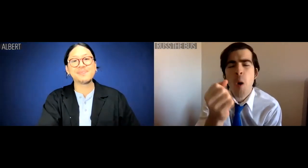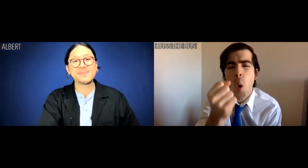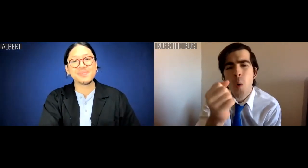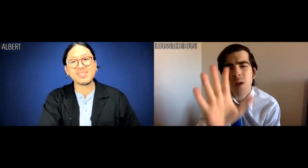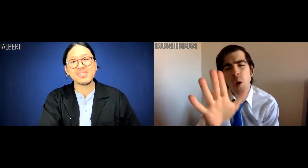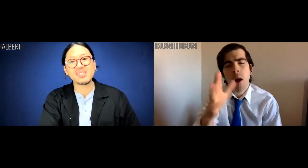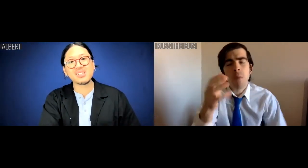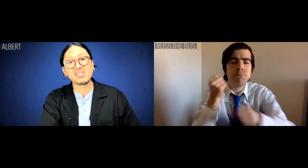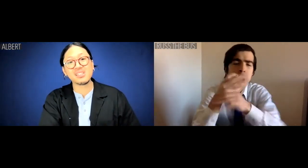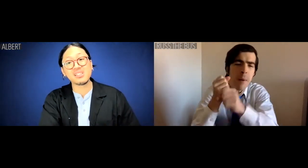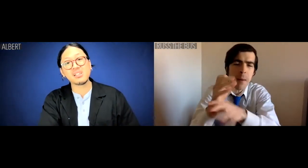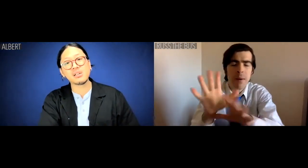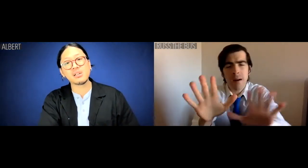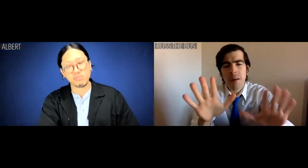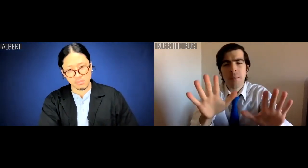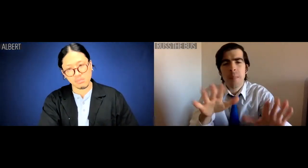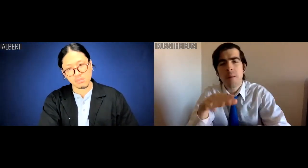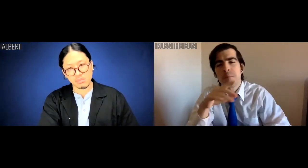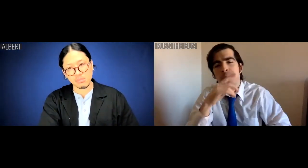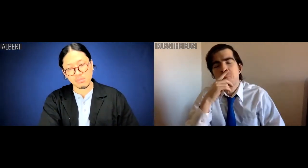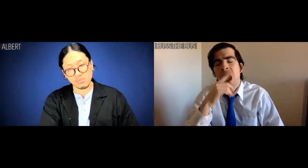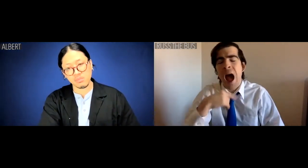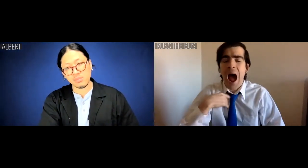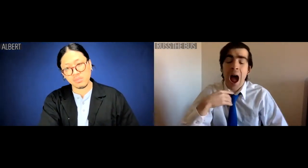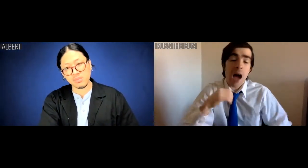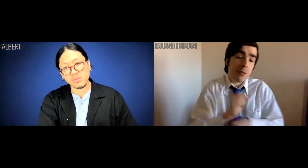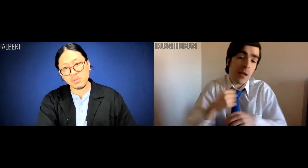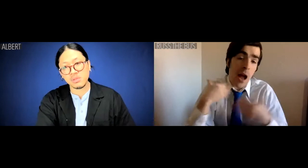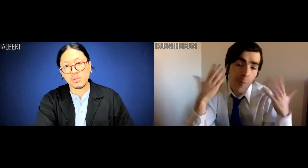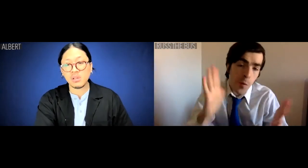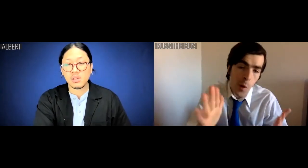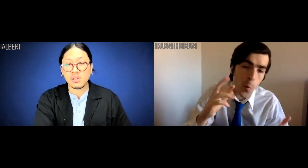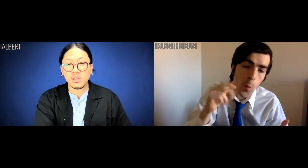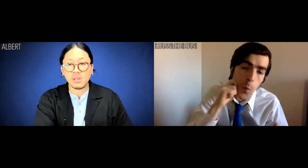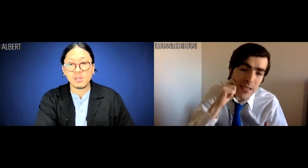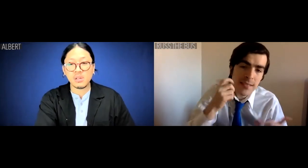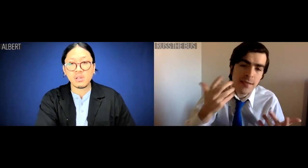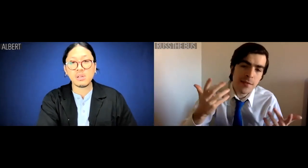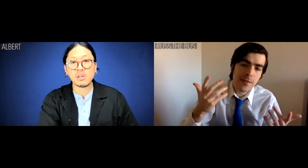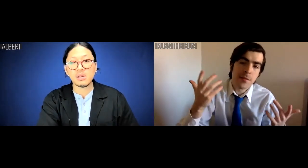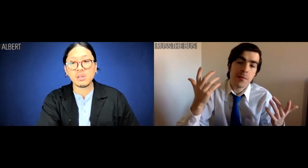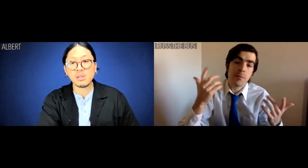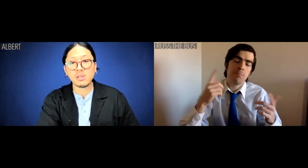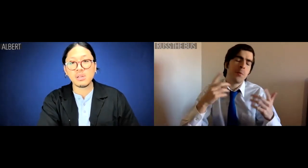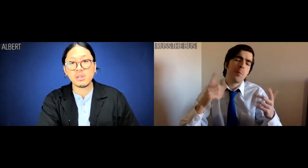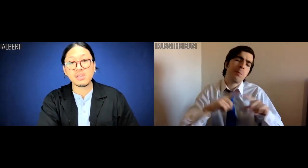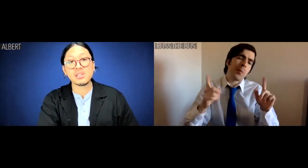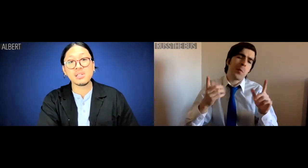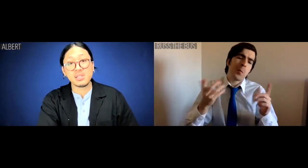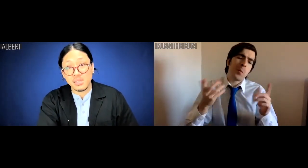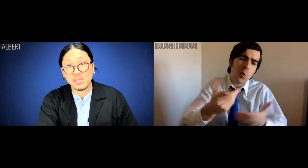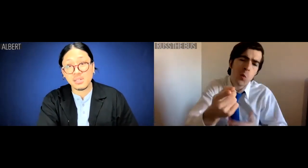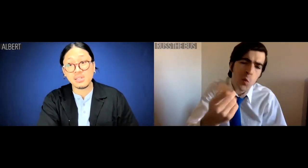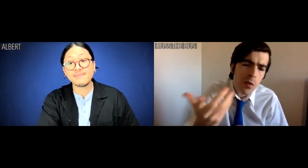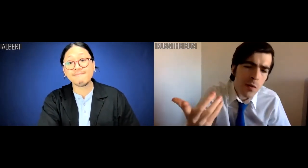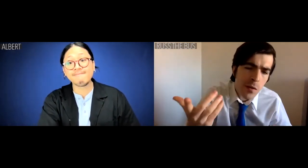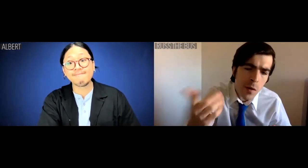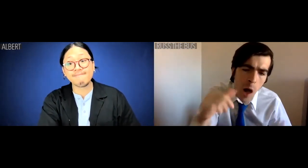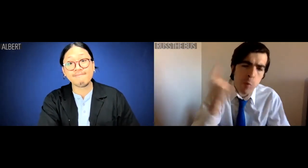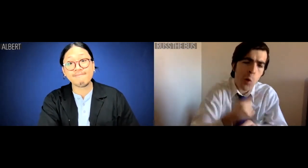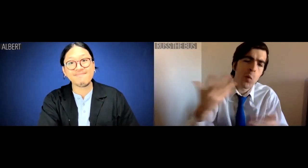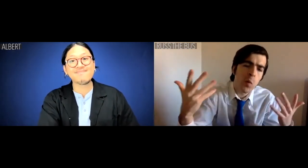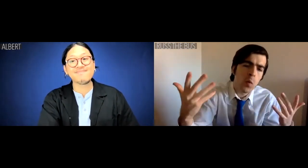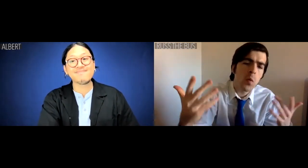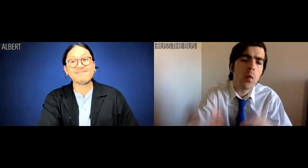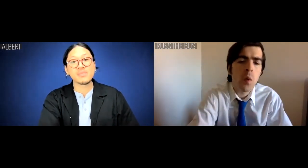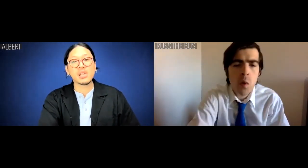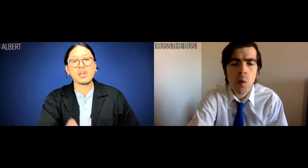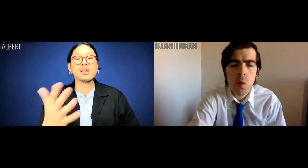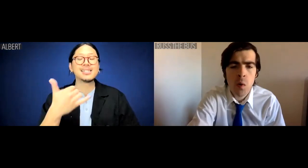Russ the Bus: Hold that rant. I actually don't know your race. What are you, Albro?